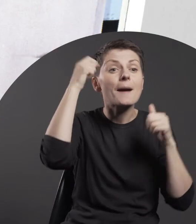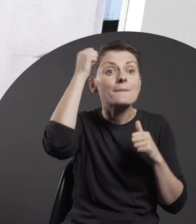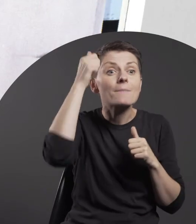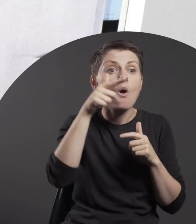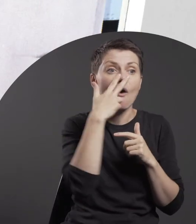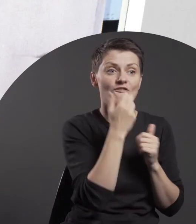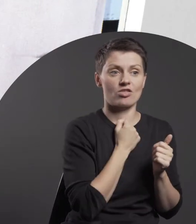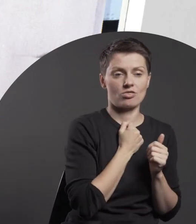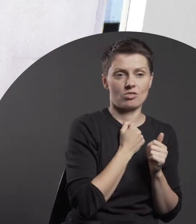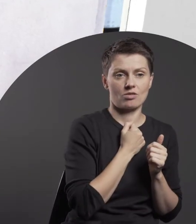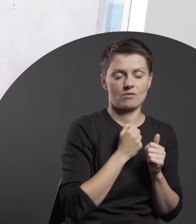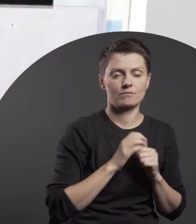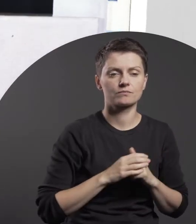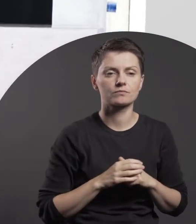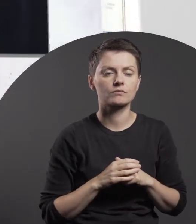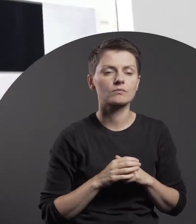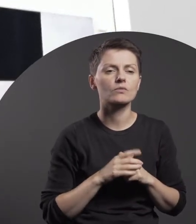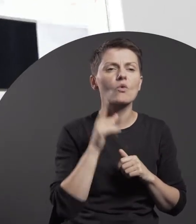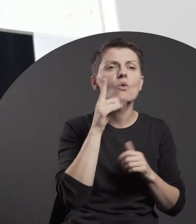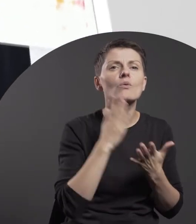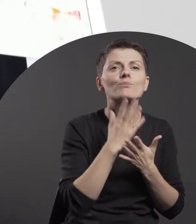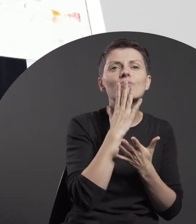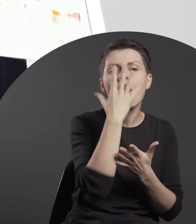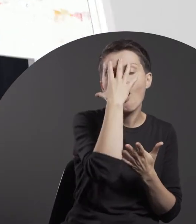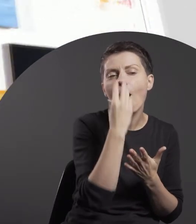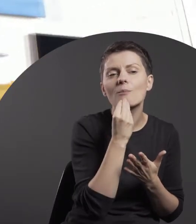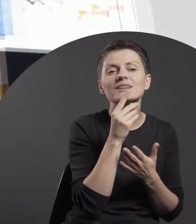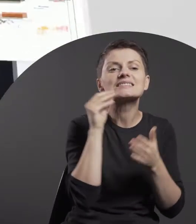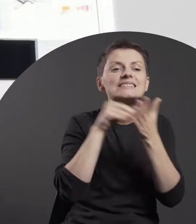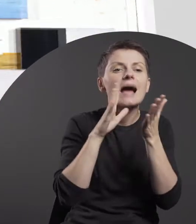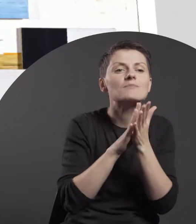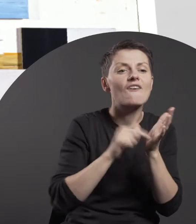they are the images of recorded sensations.